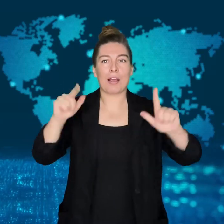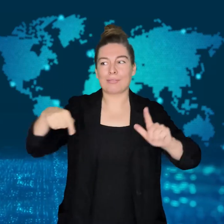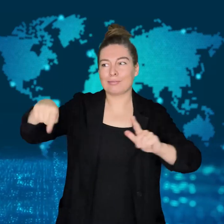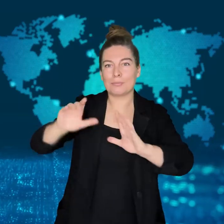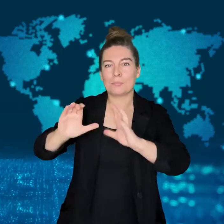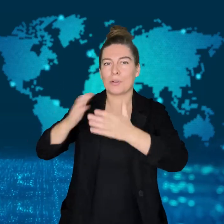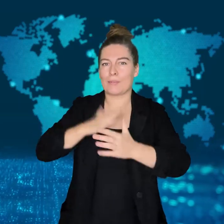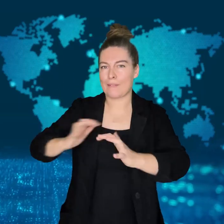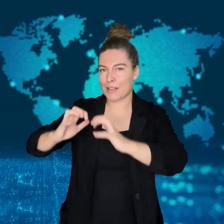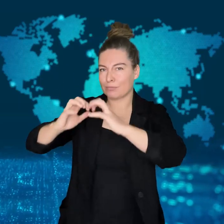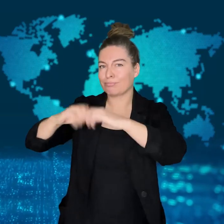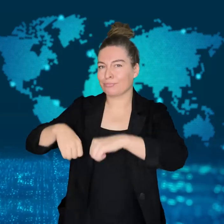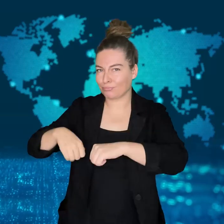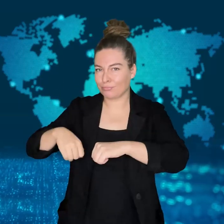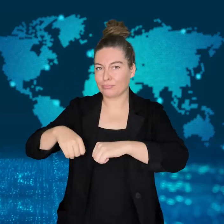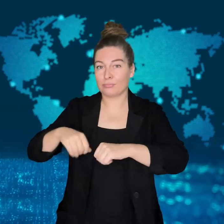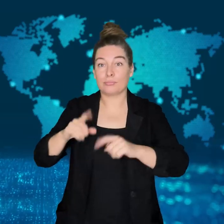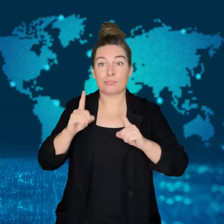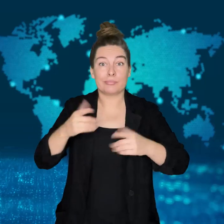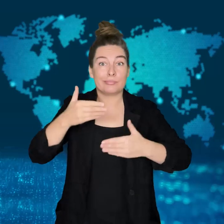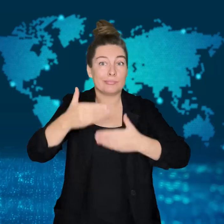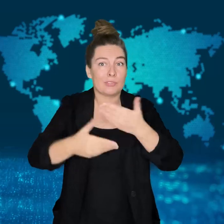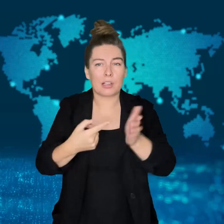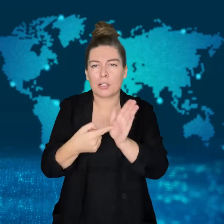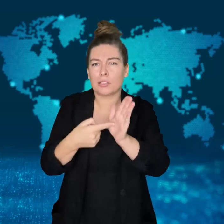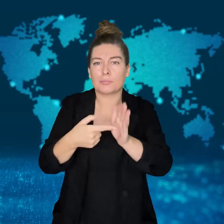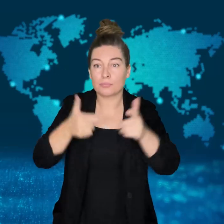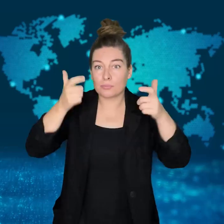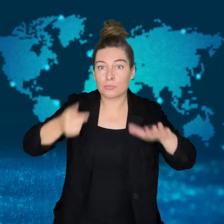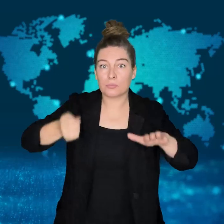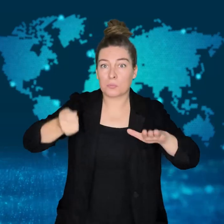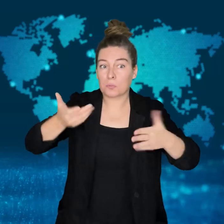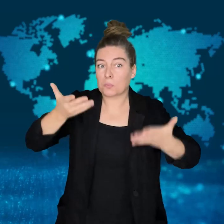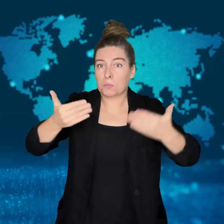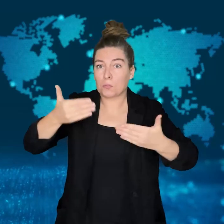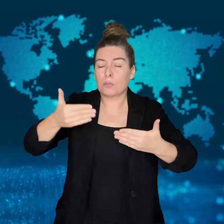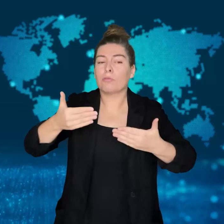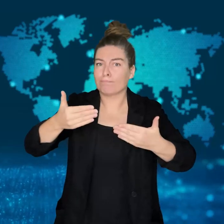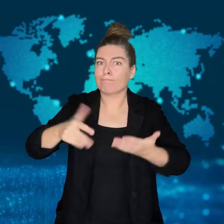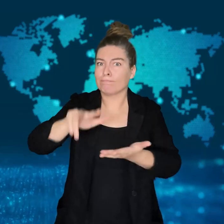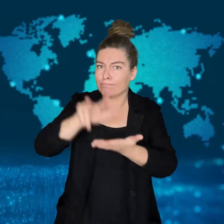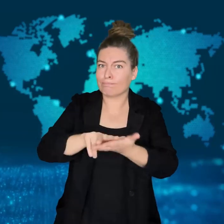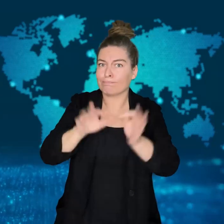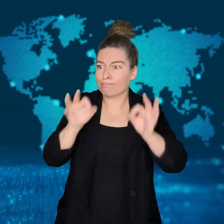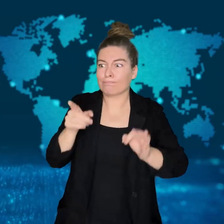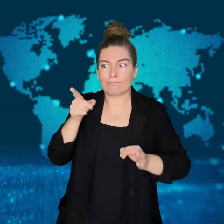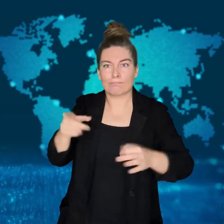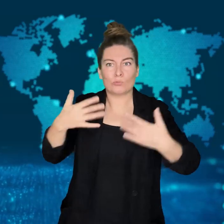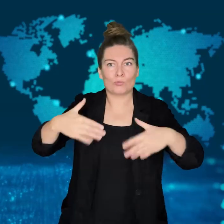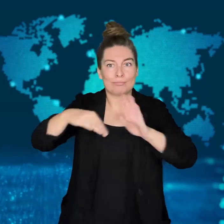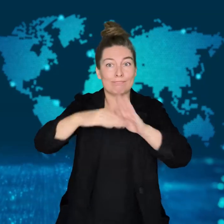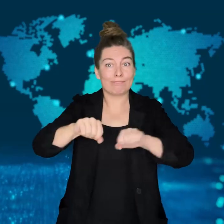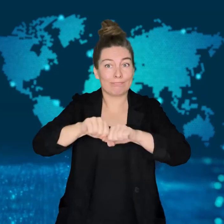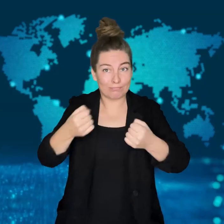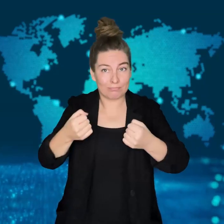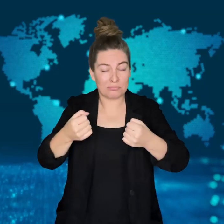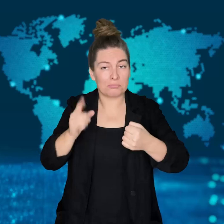in the country of trying to cause the collapse of his party.